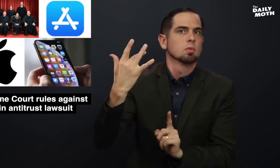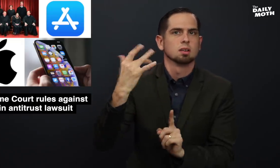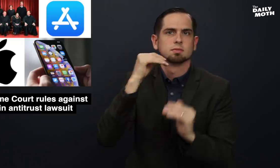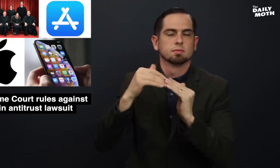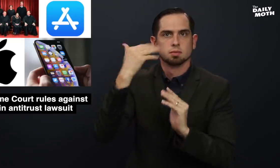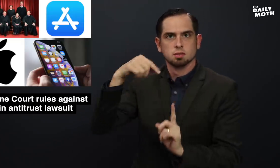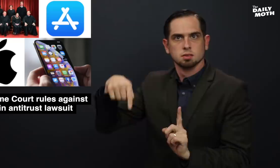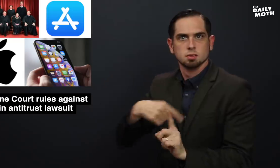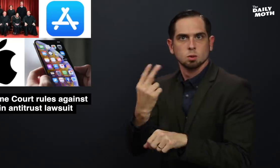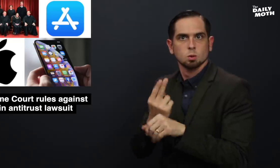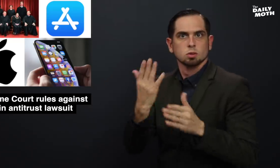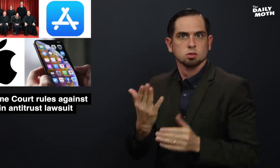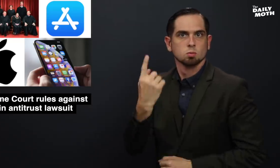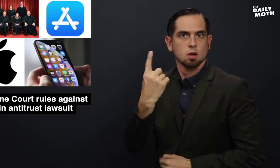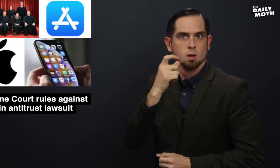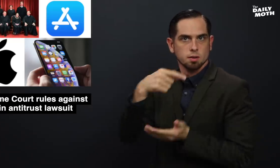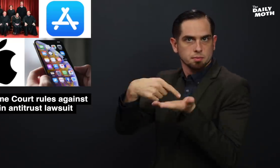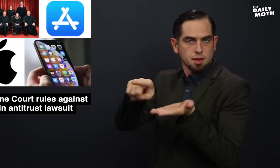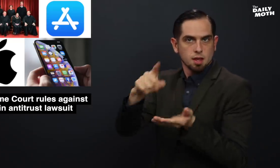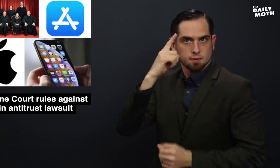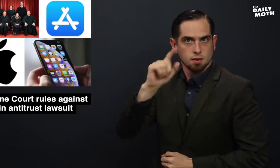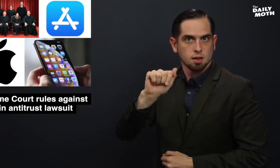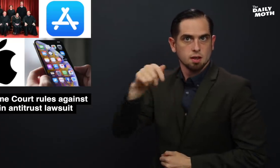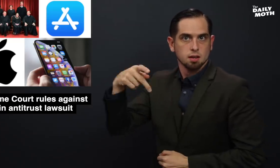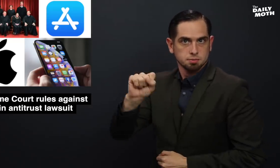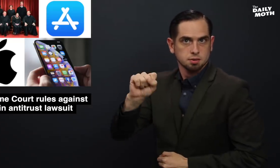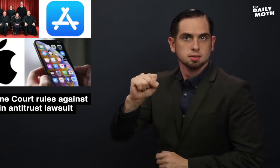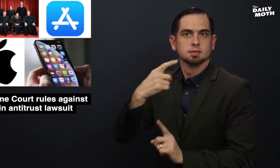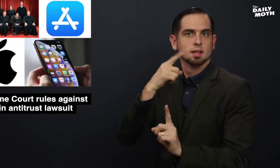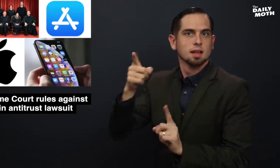because the users are the ones who pay for the apps